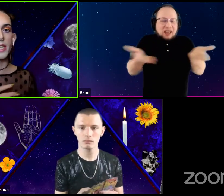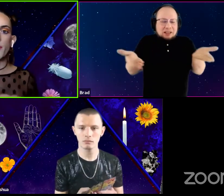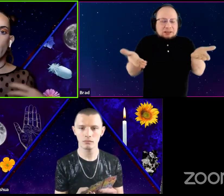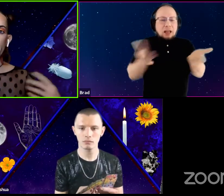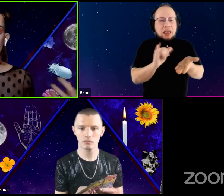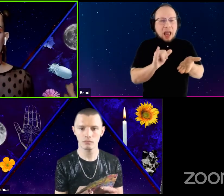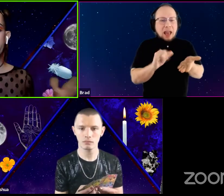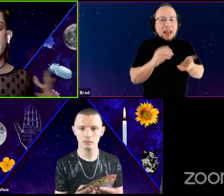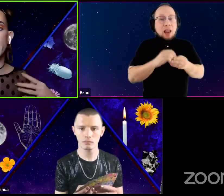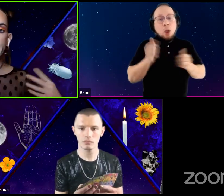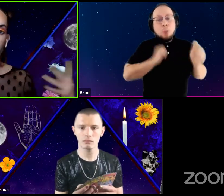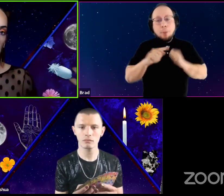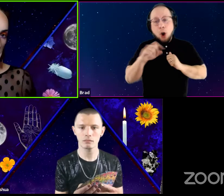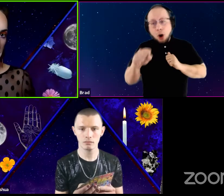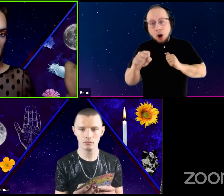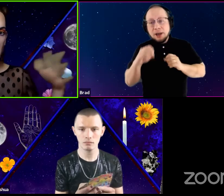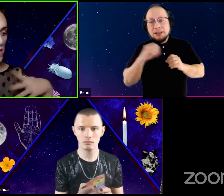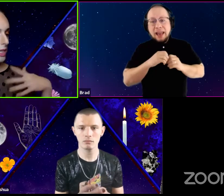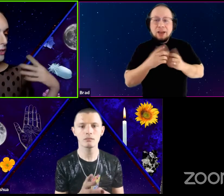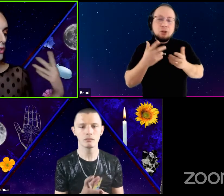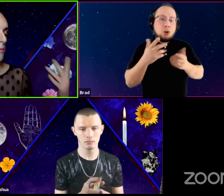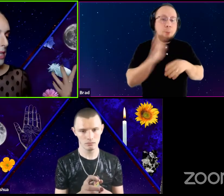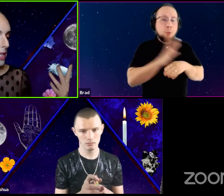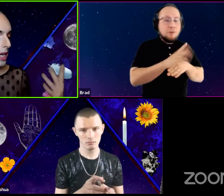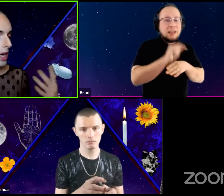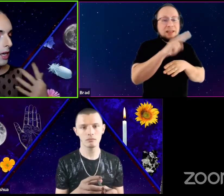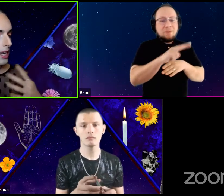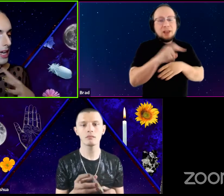and in the entertainment industry, and on social media.